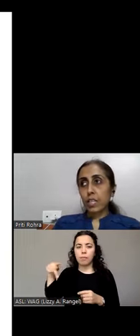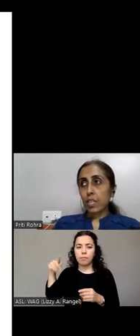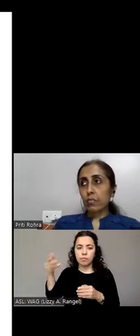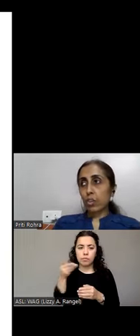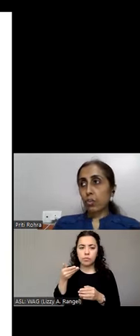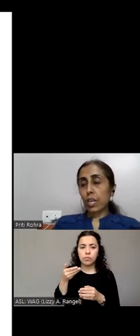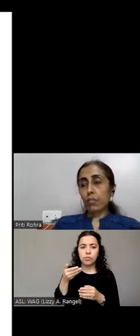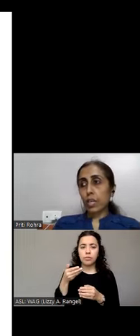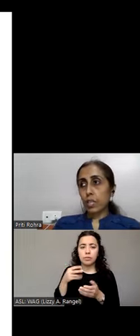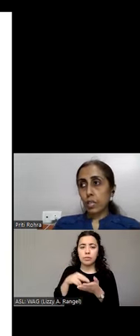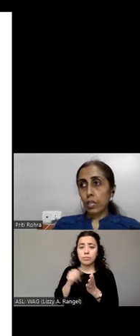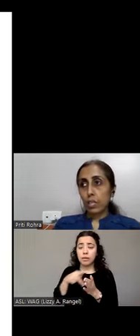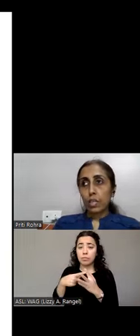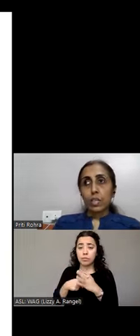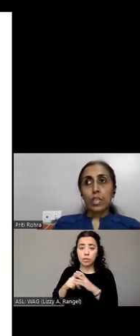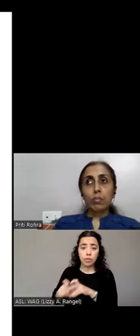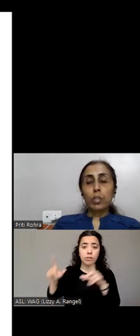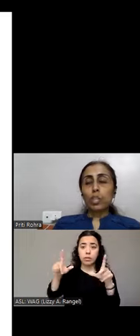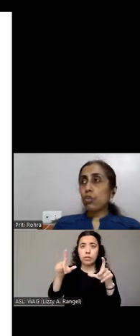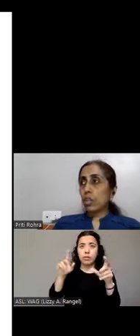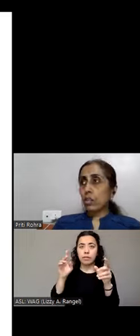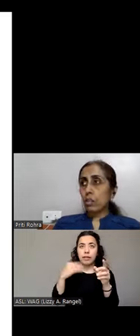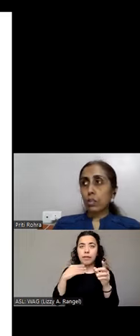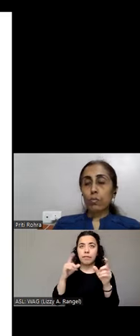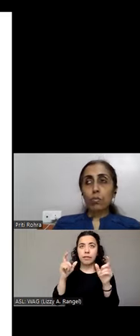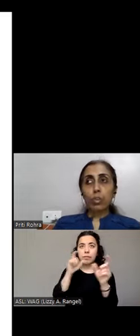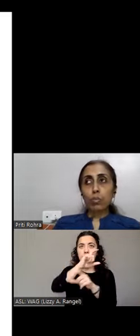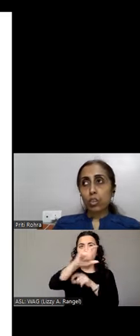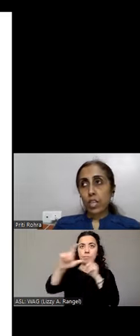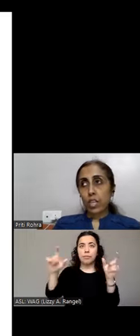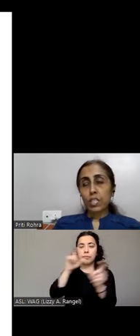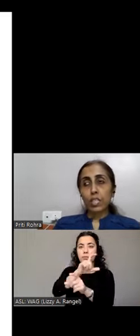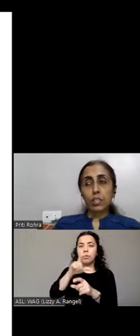screen which would have a carrousel. They would be news articles. There would be sports sites